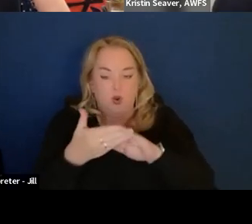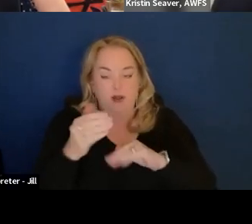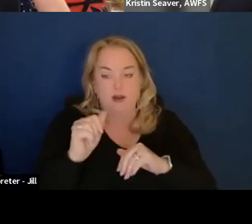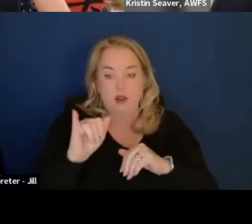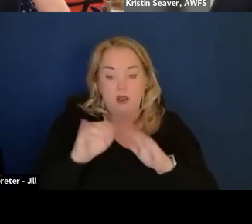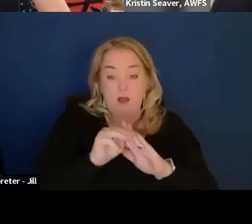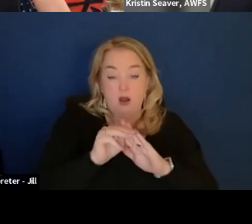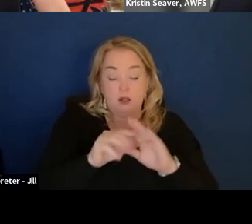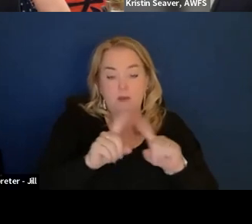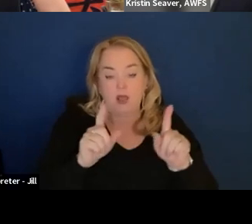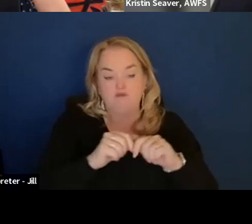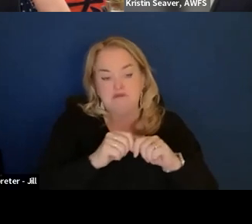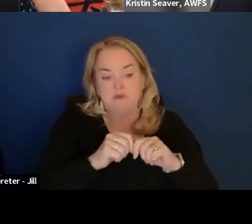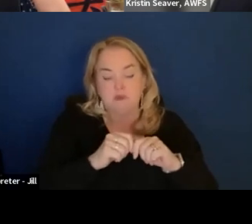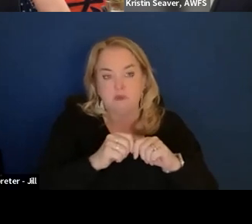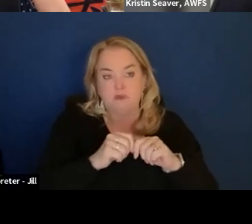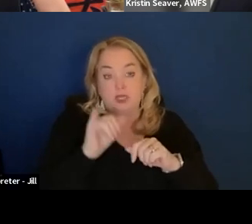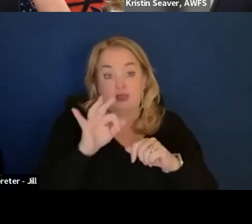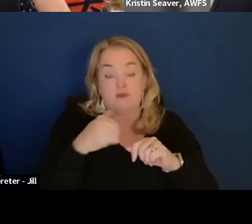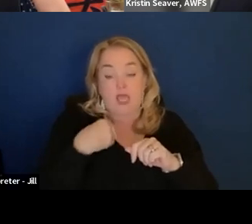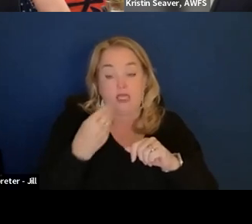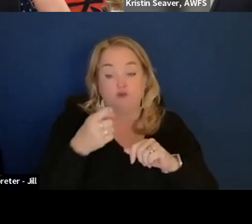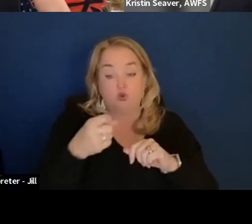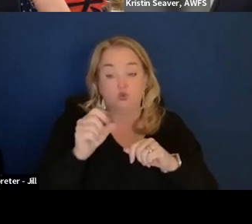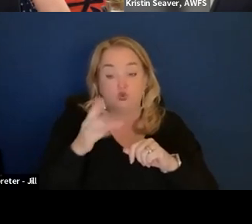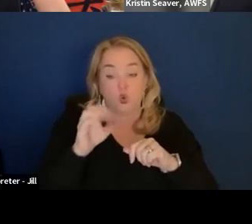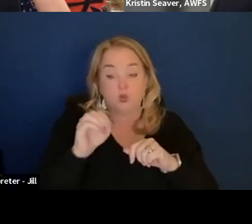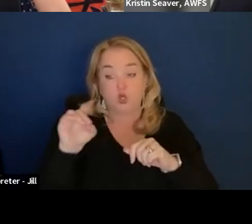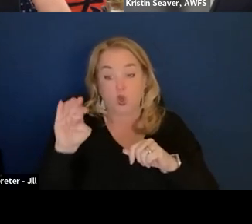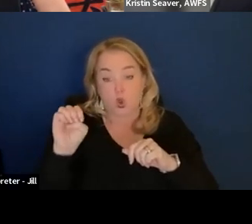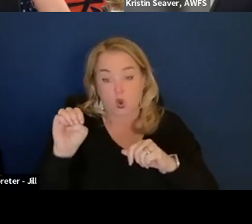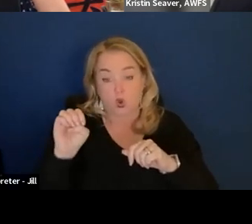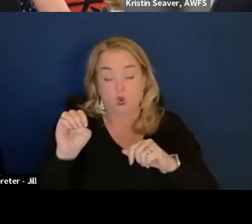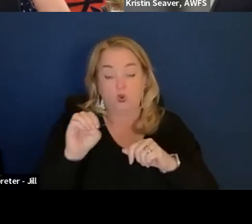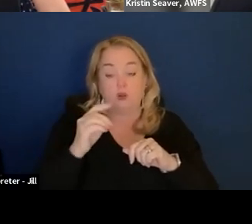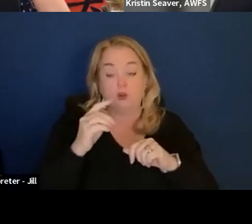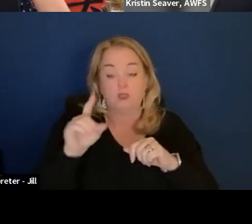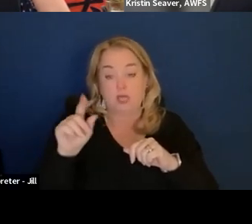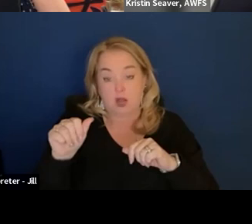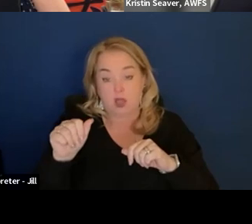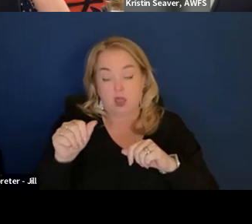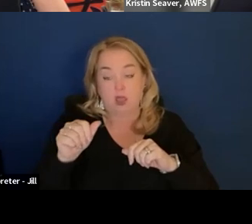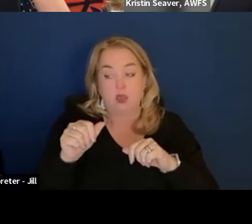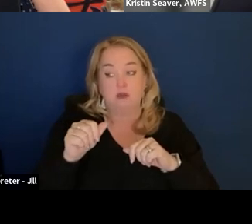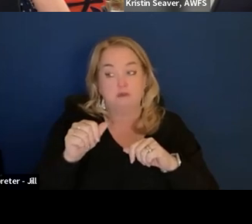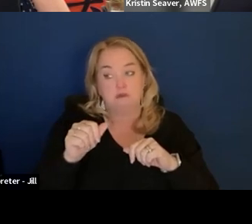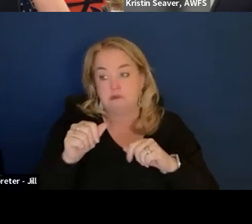Like if I give you source code and data for AI model, and you're not familiar